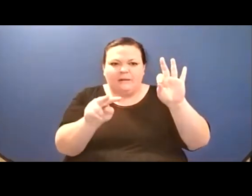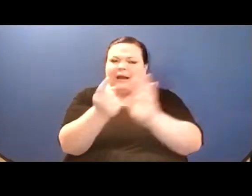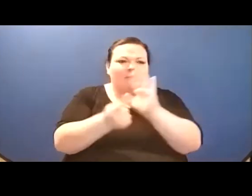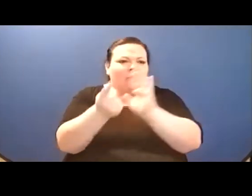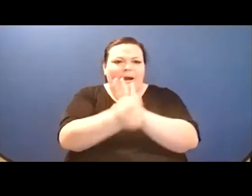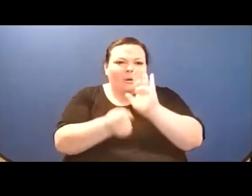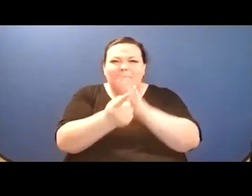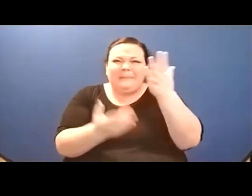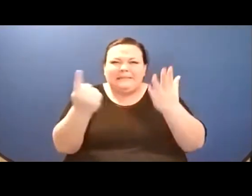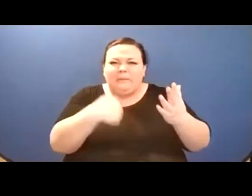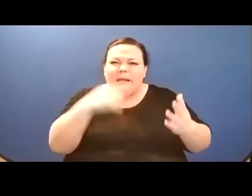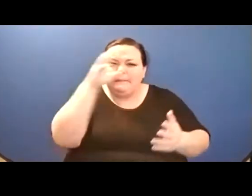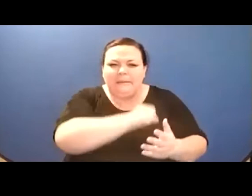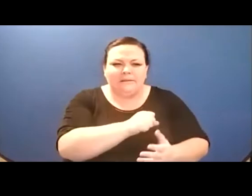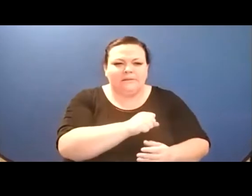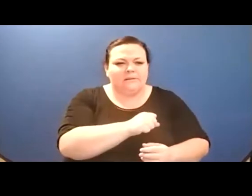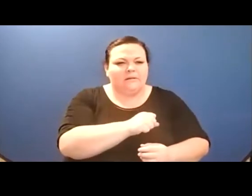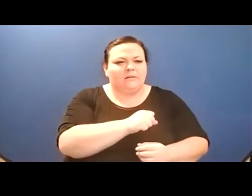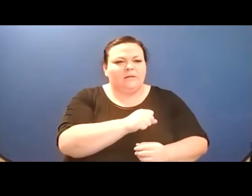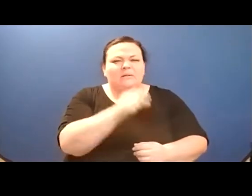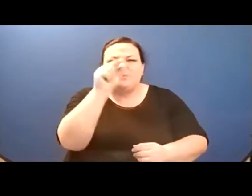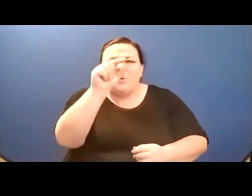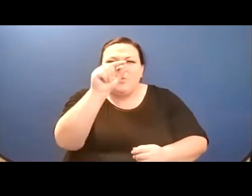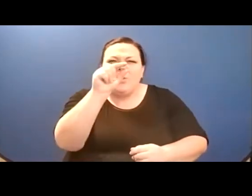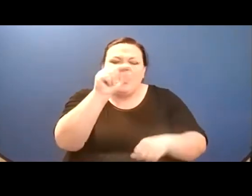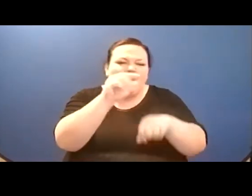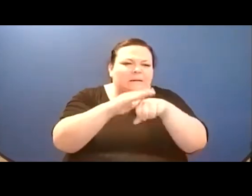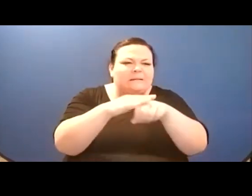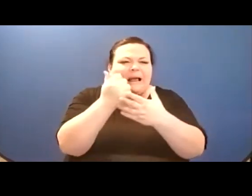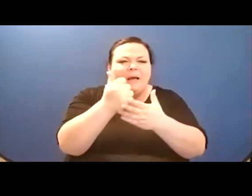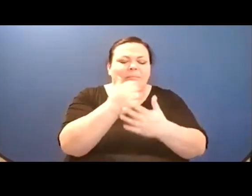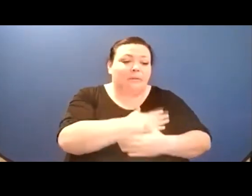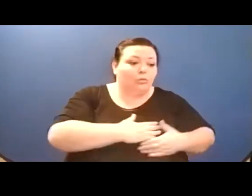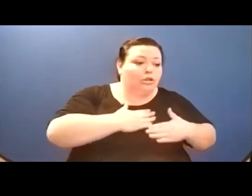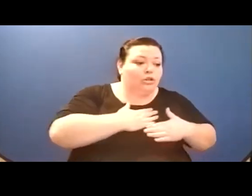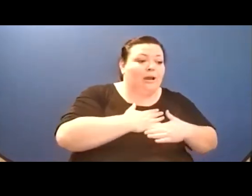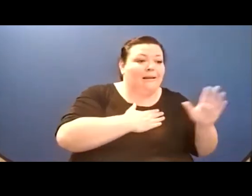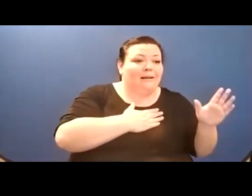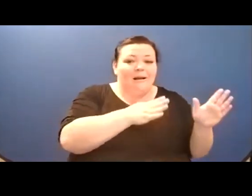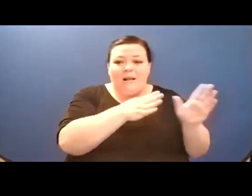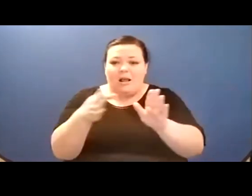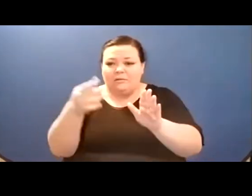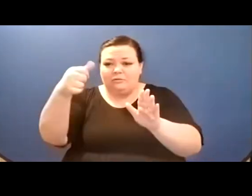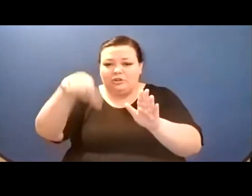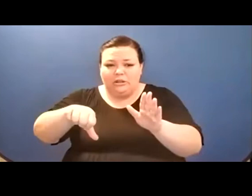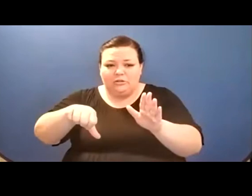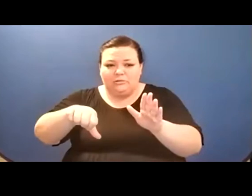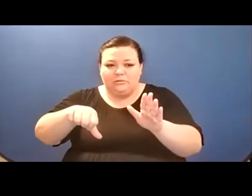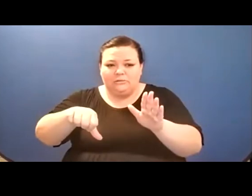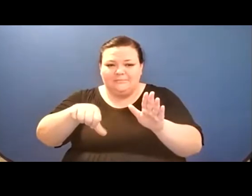relatable content, a 100%, some upward arrows agreeing, and, uh, and a comment on that "but."